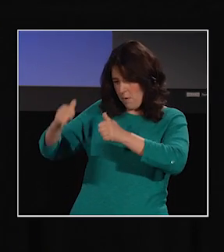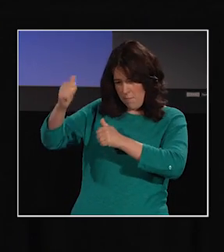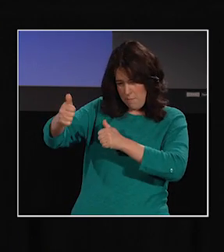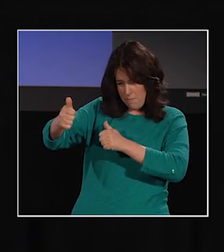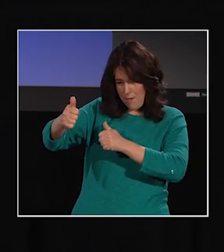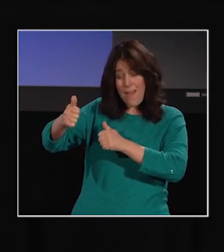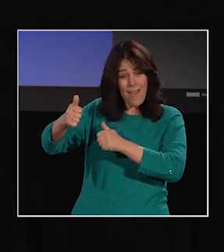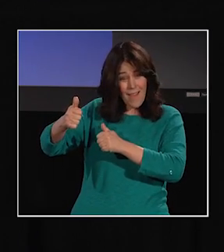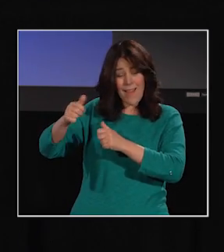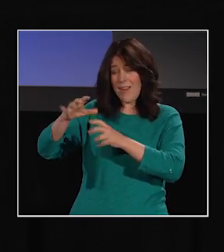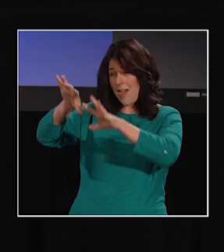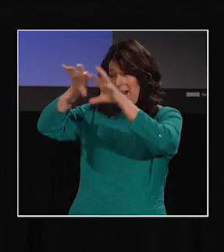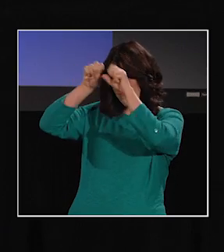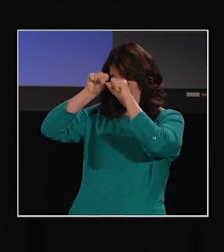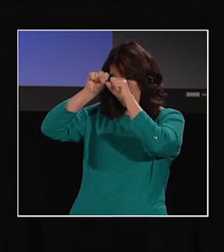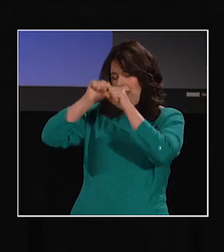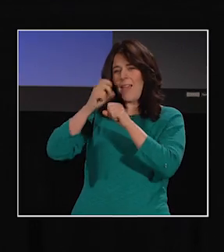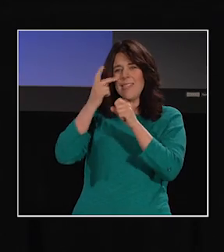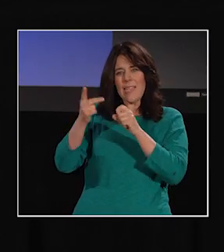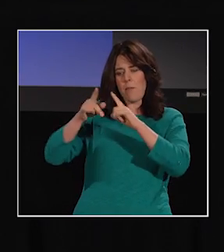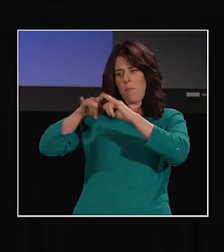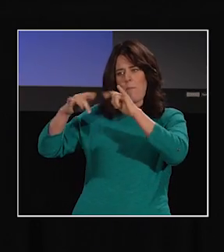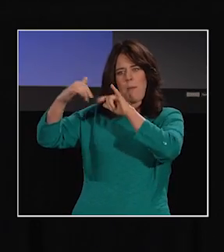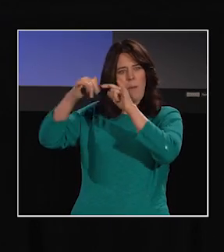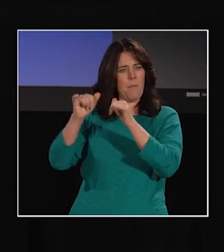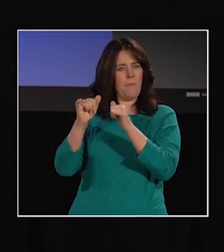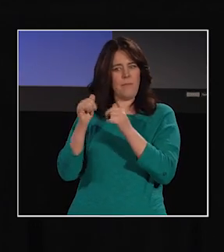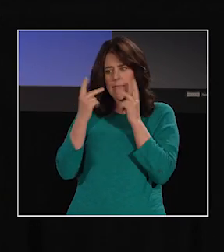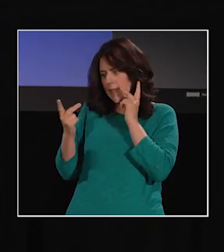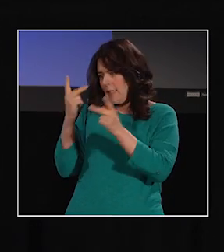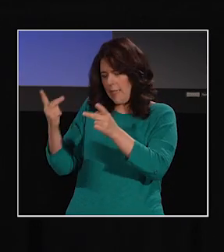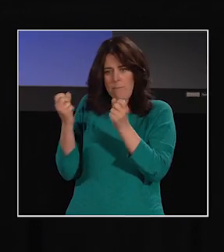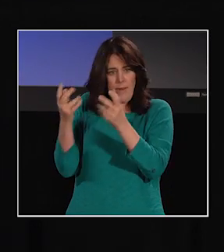and we can see two or more things at the same time.